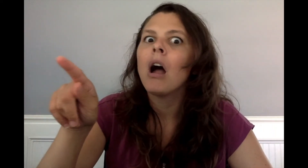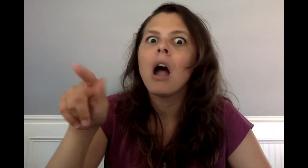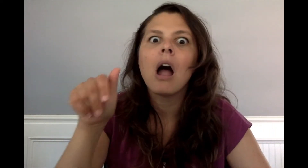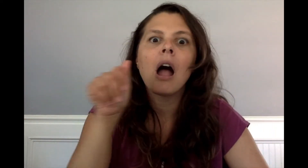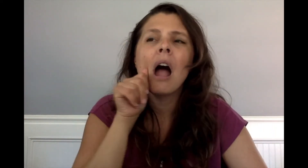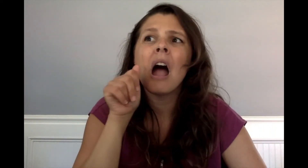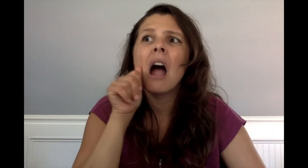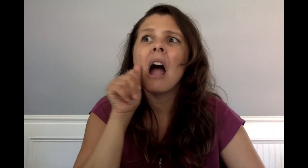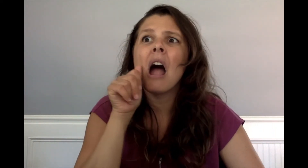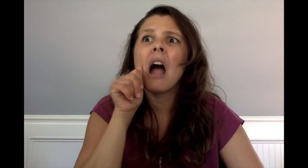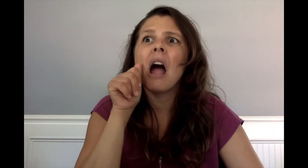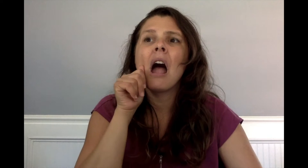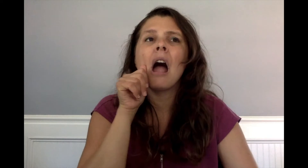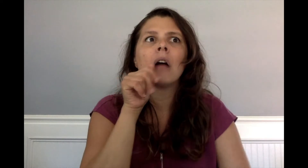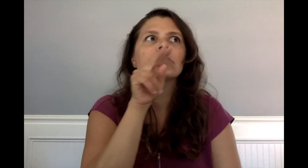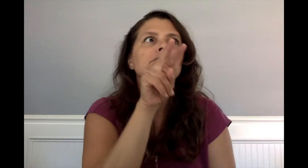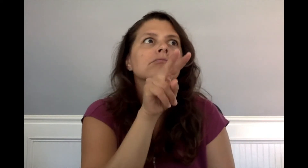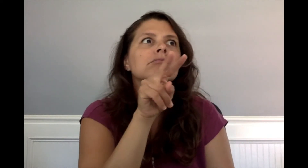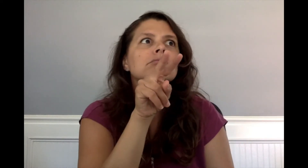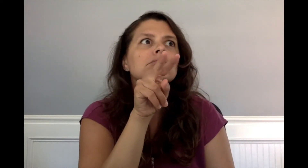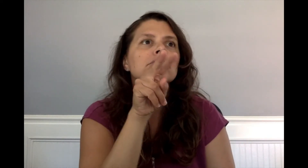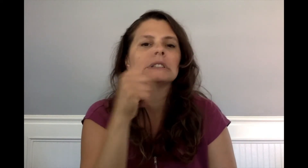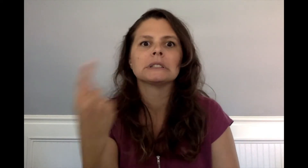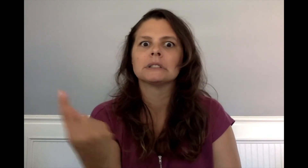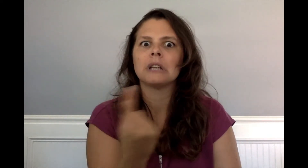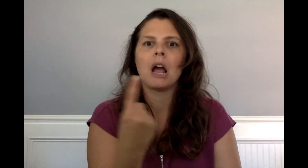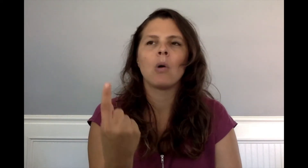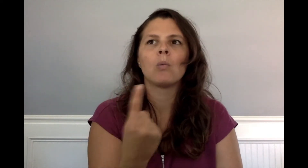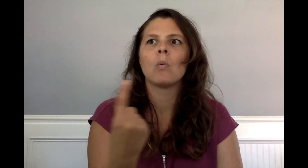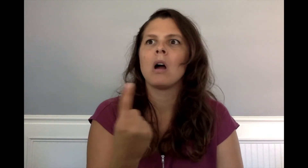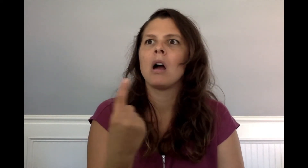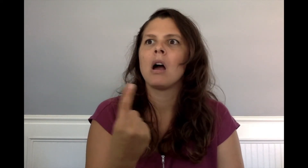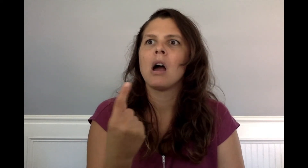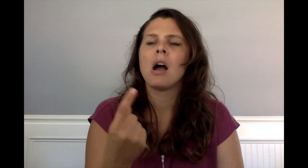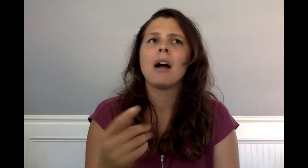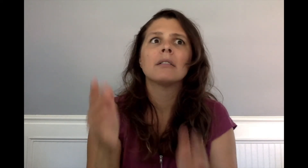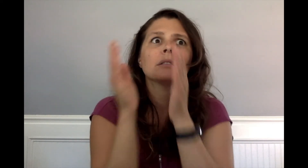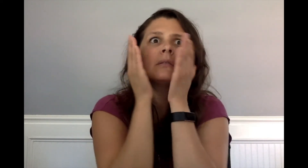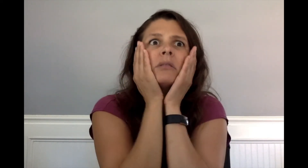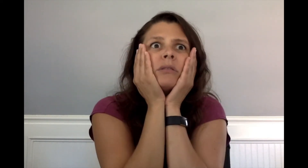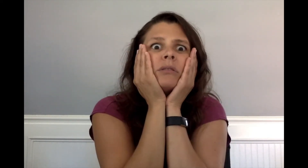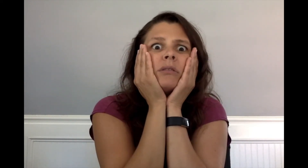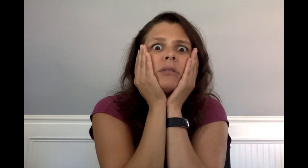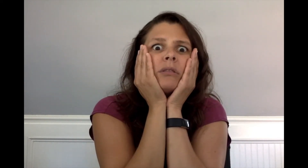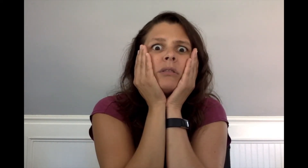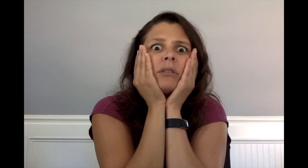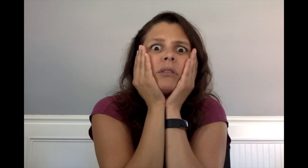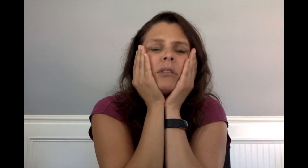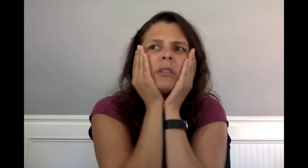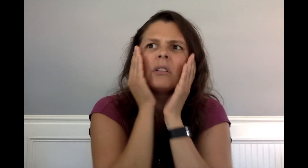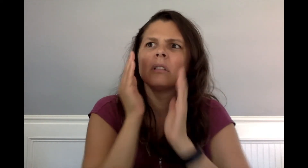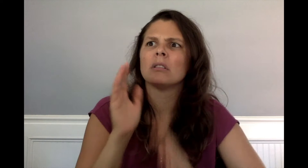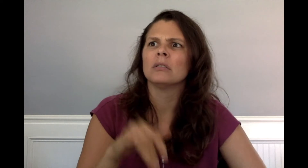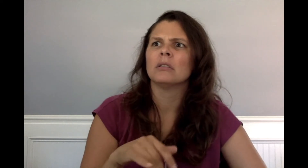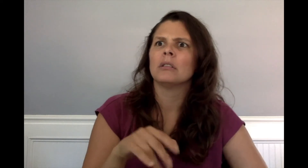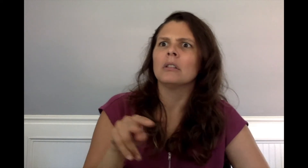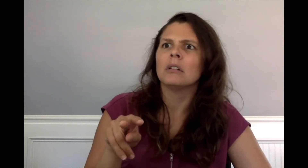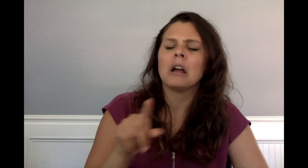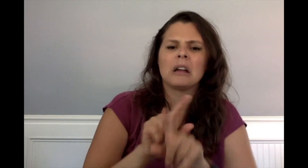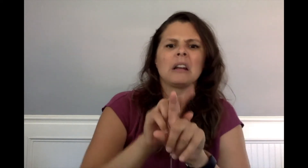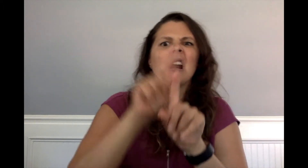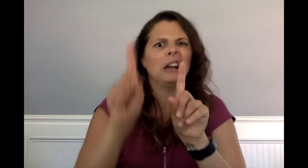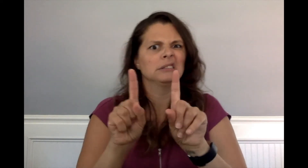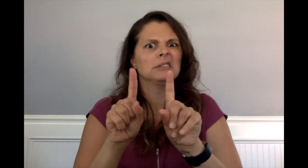and tiny Aggie staring at someone, hands on her wrinkled cheeks.